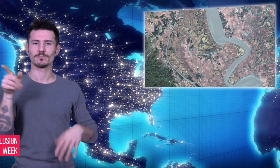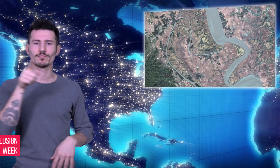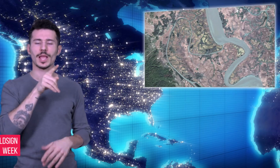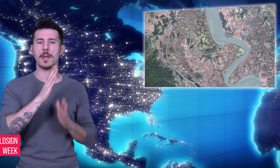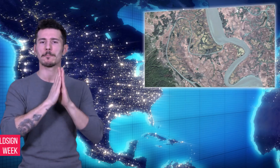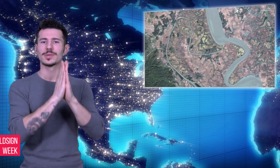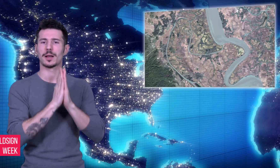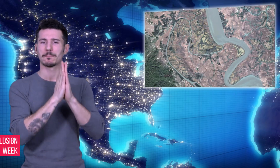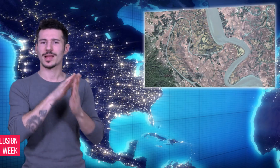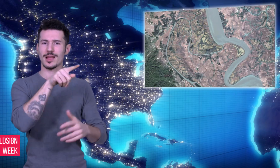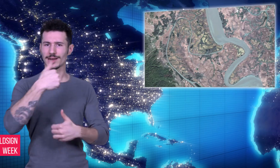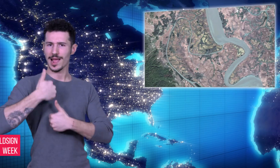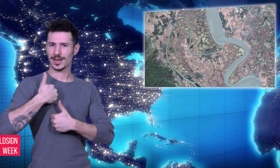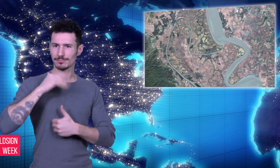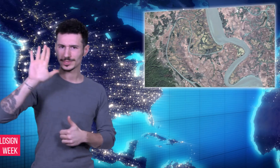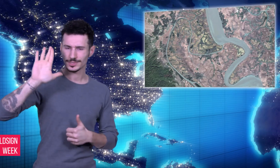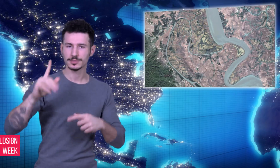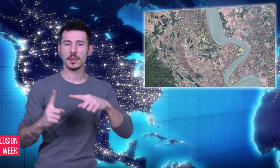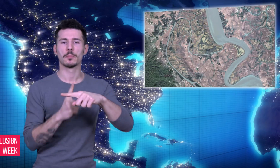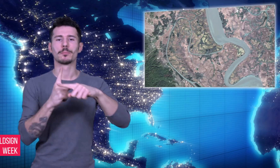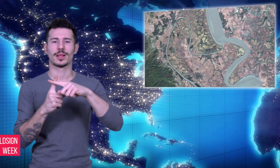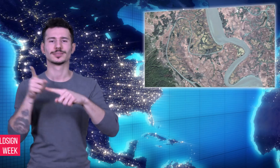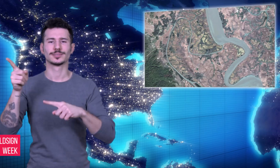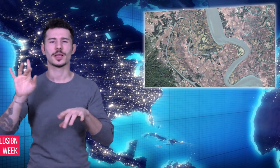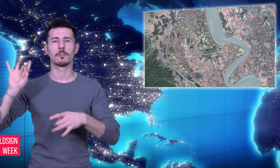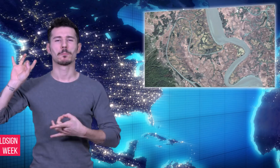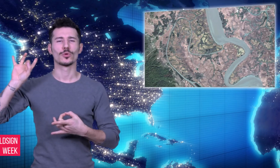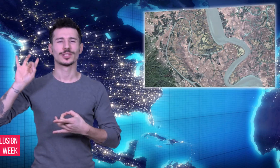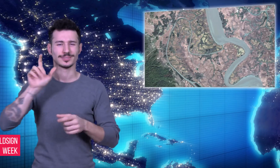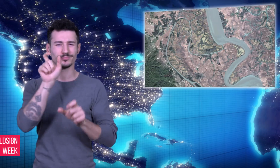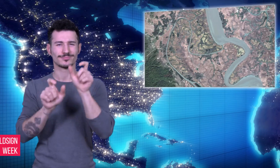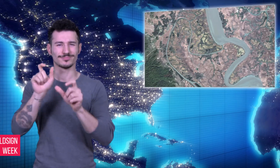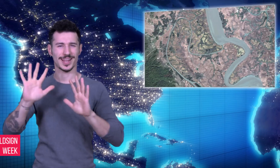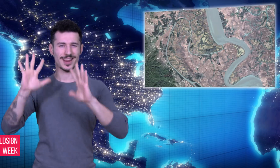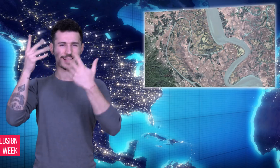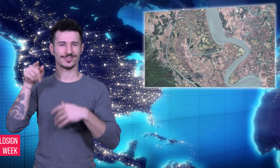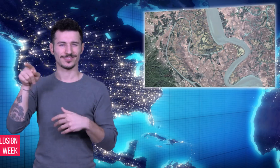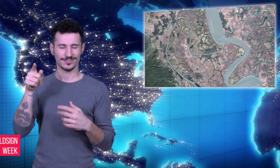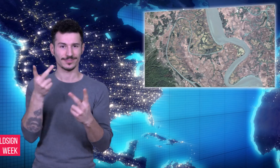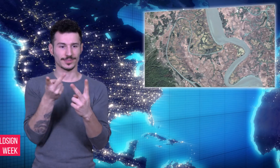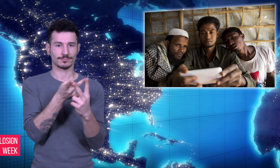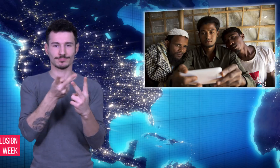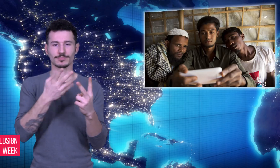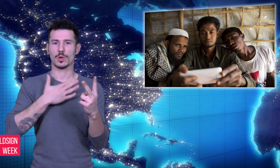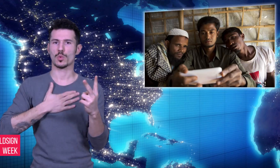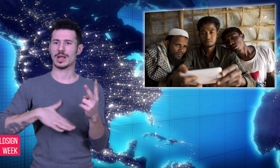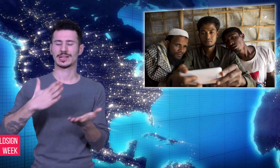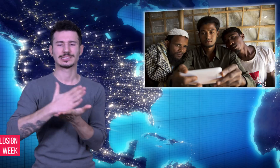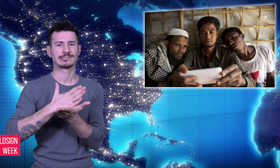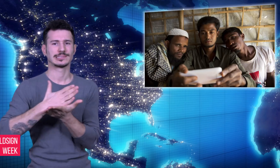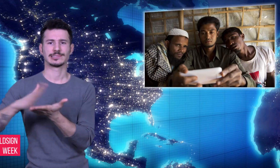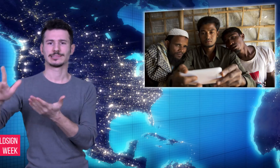United Nations spokesperson has called